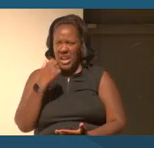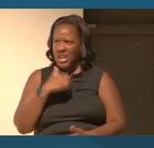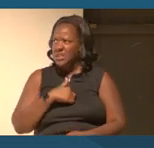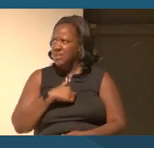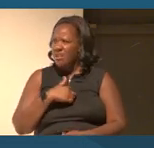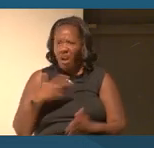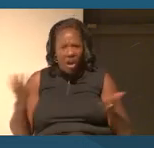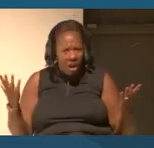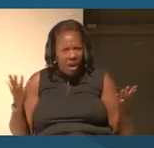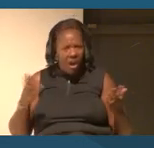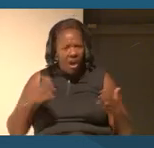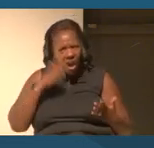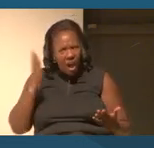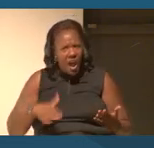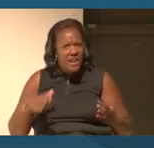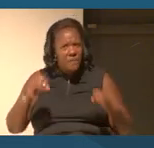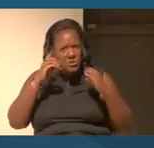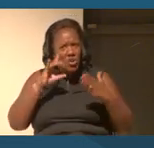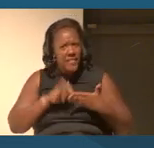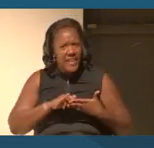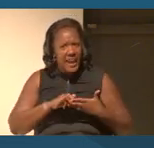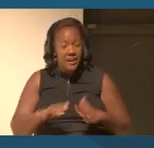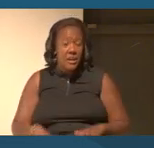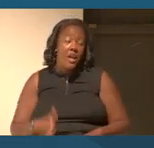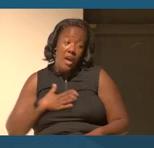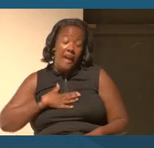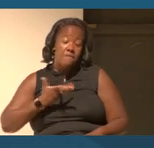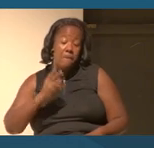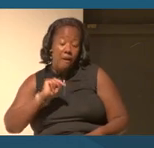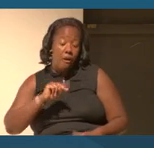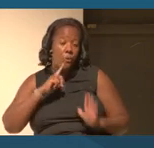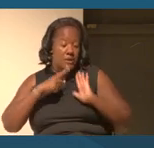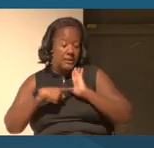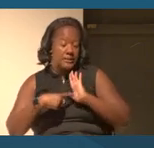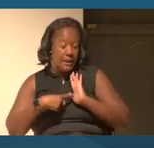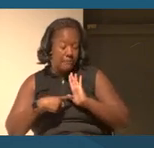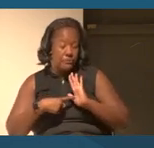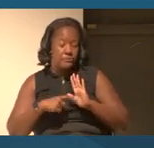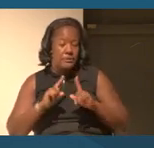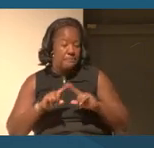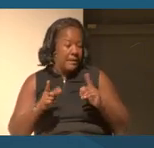I certainly have my own examples, but that come from history things.